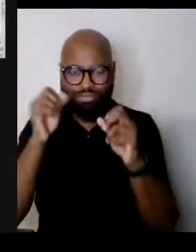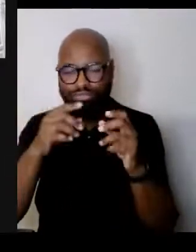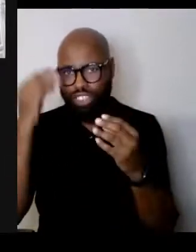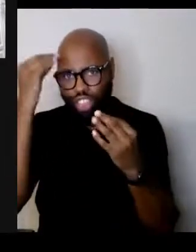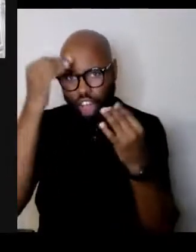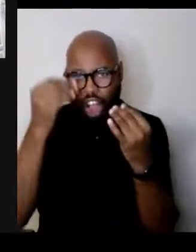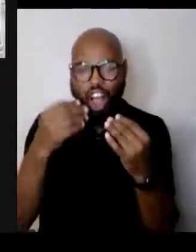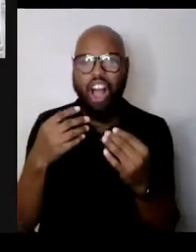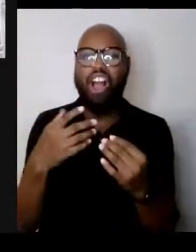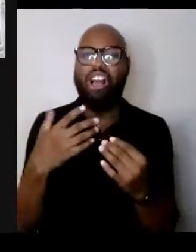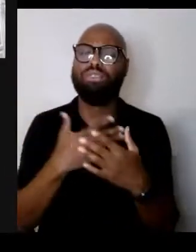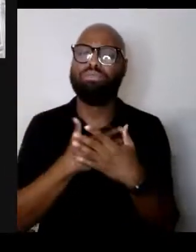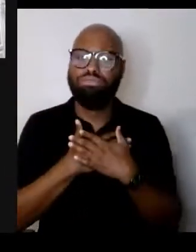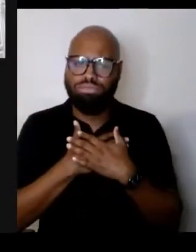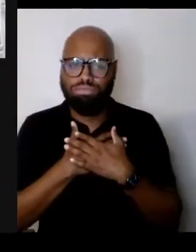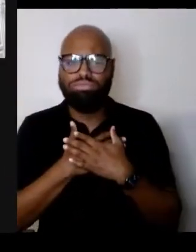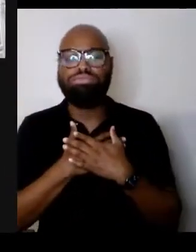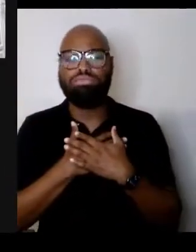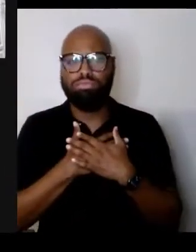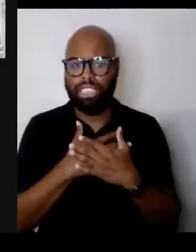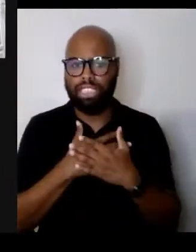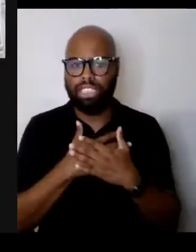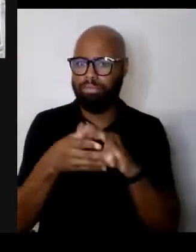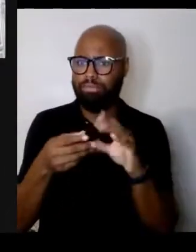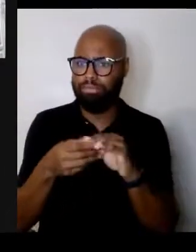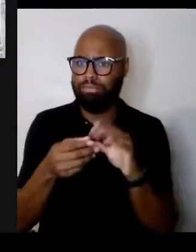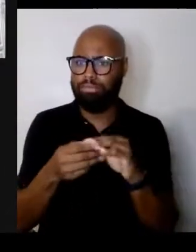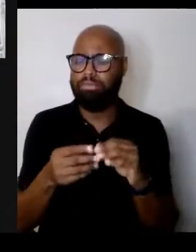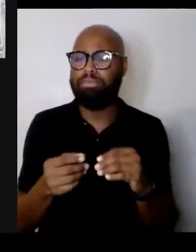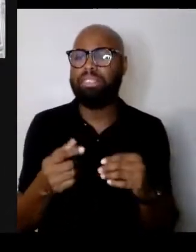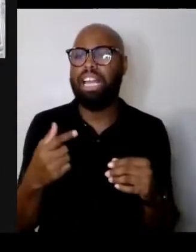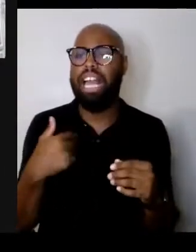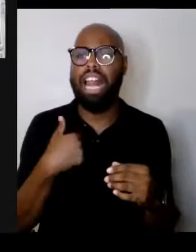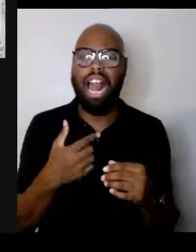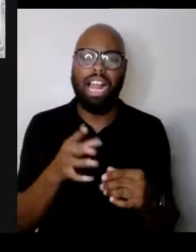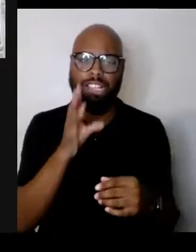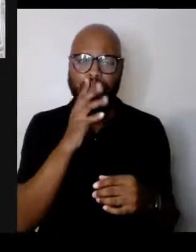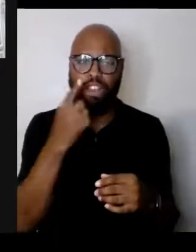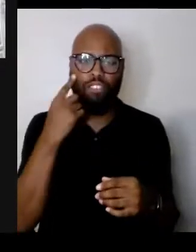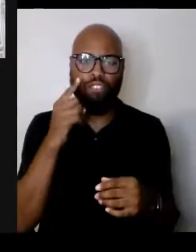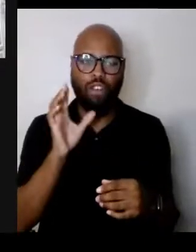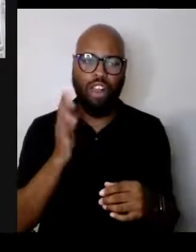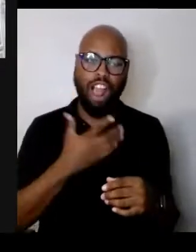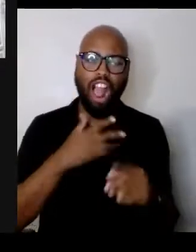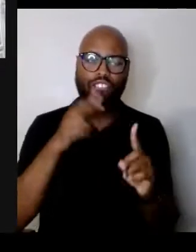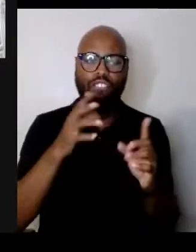and I know I speak for our viewers when I, when I thank you, really sincerely.